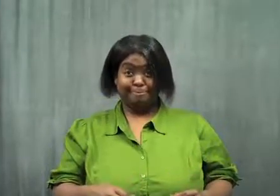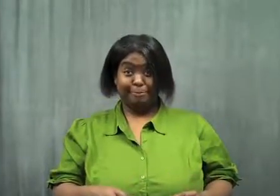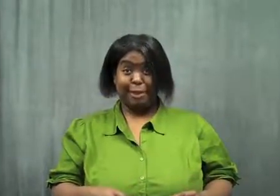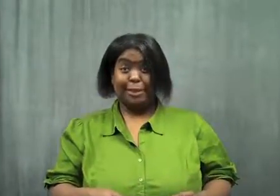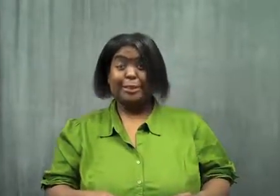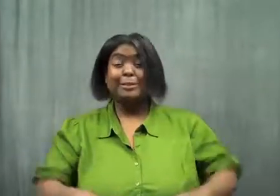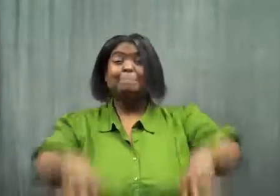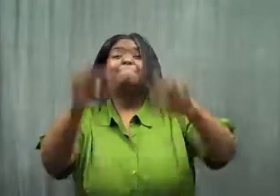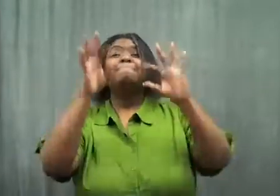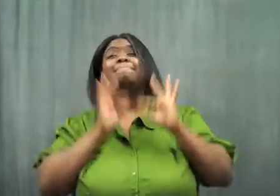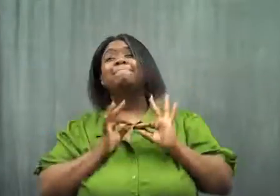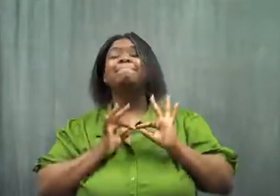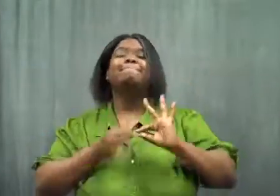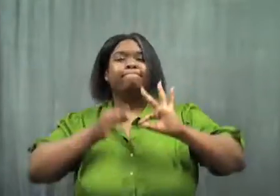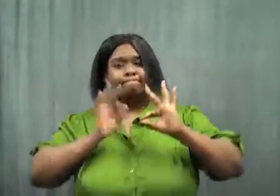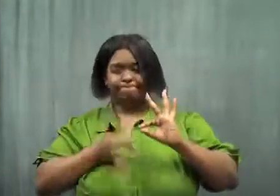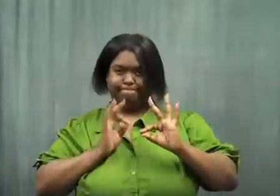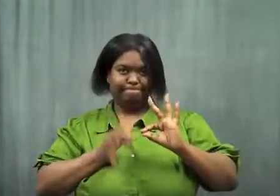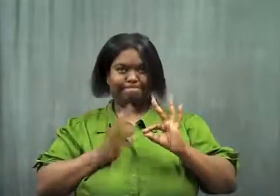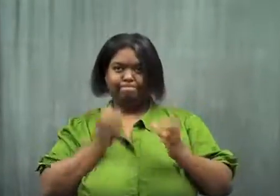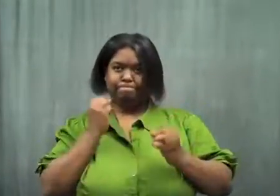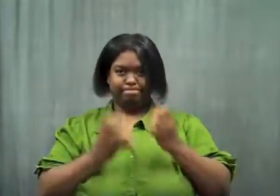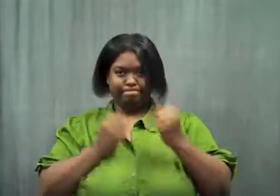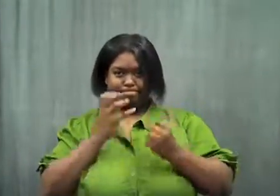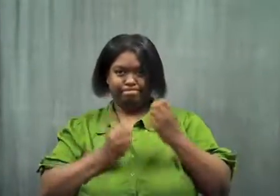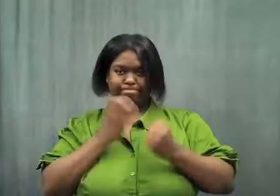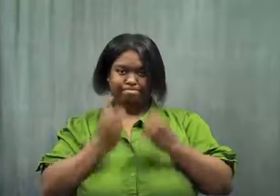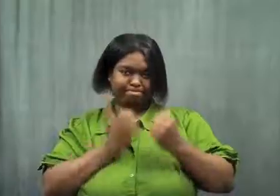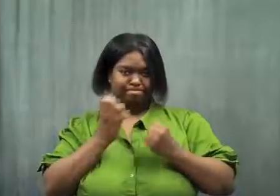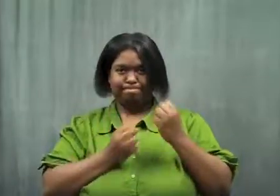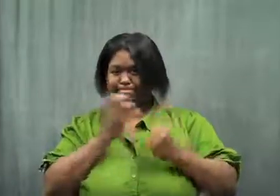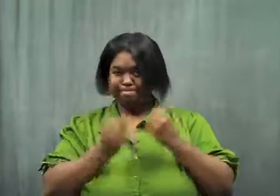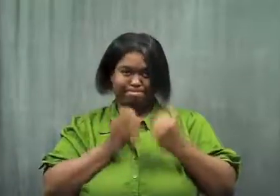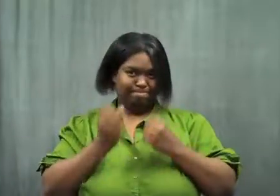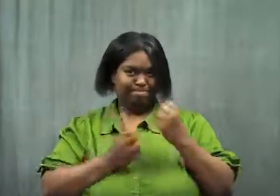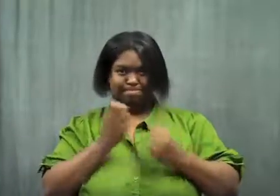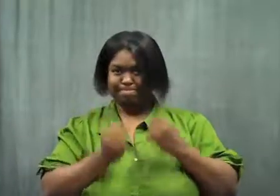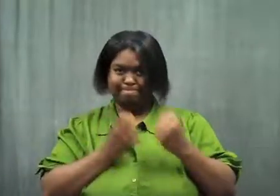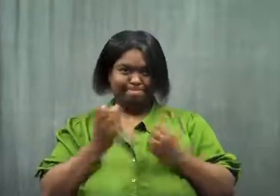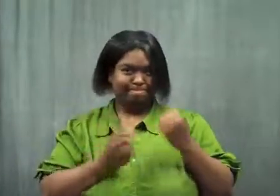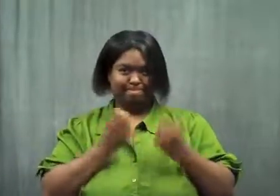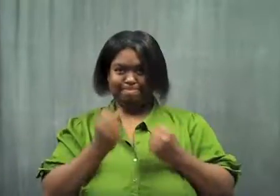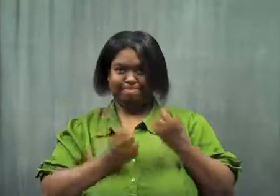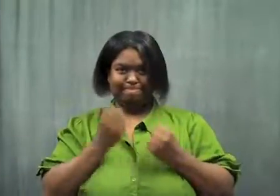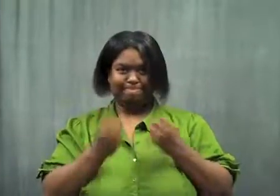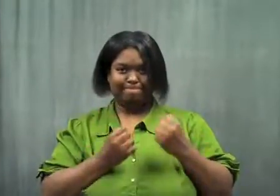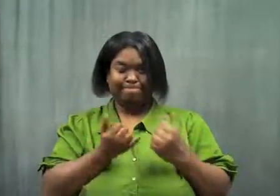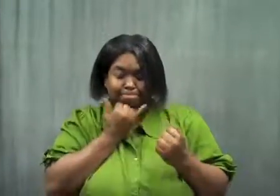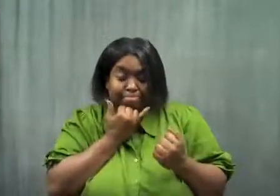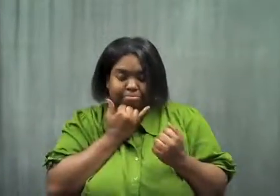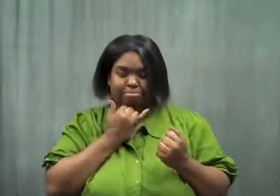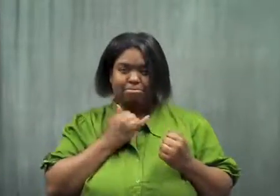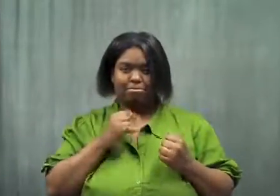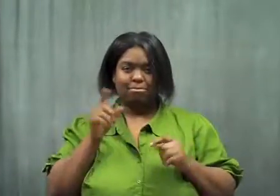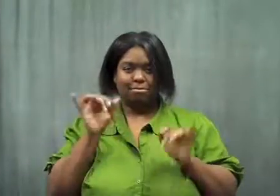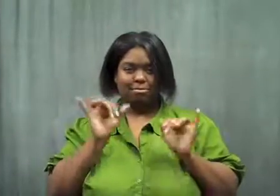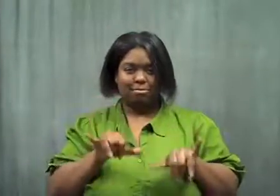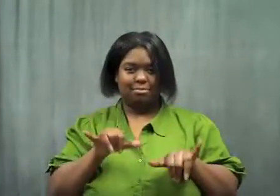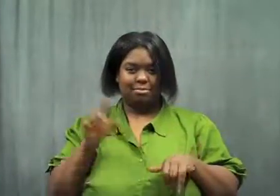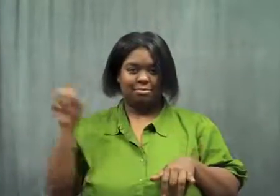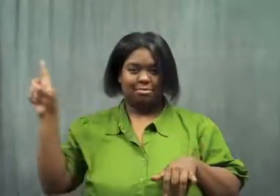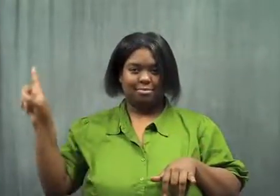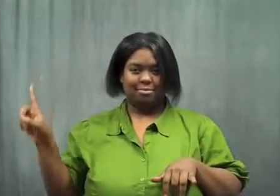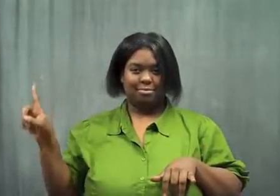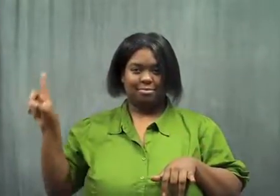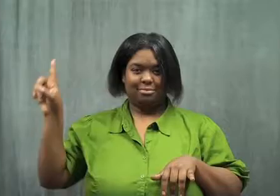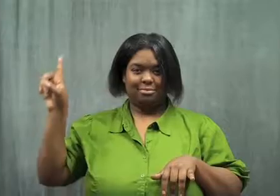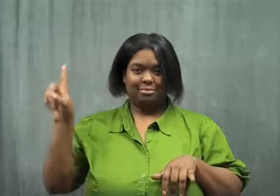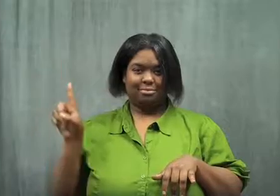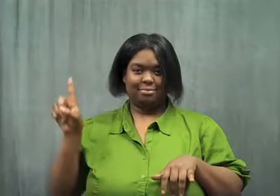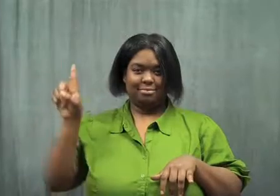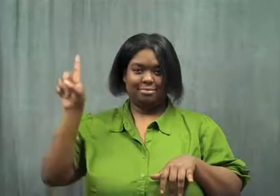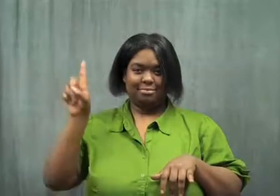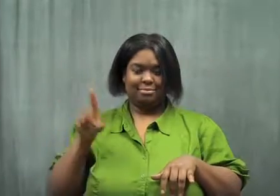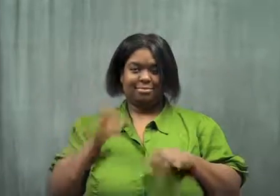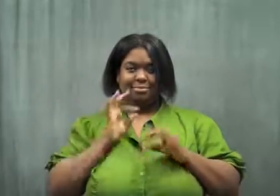She went back to interpreting, but he started moving backwards again.